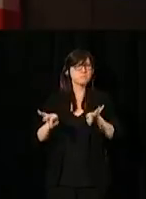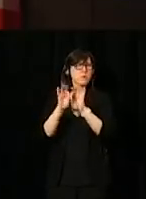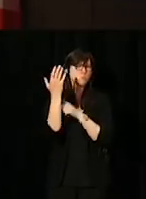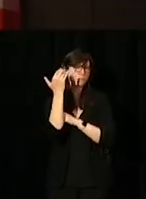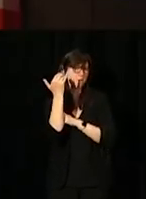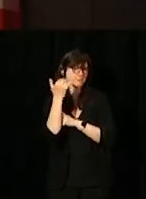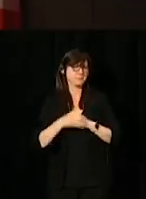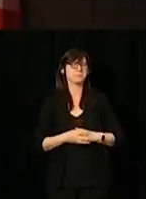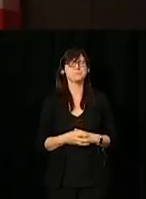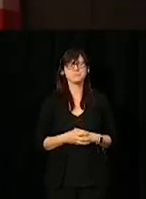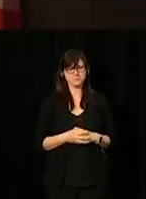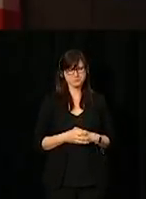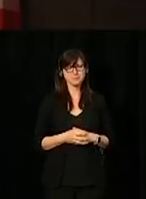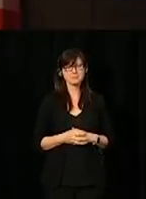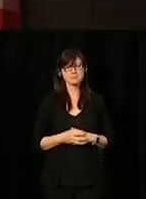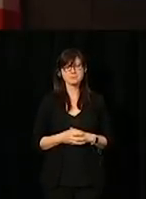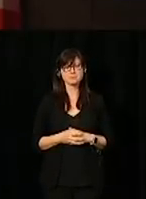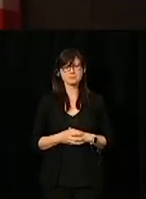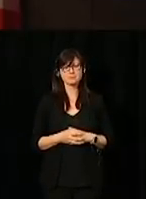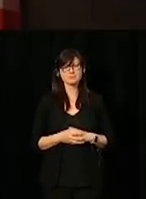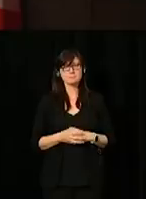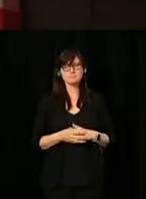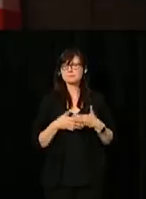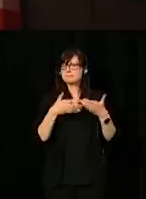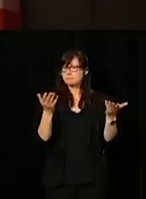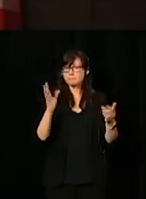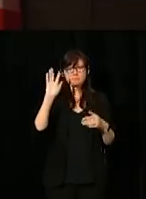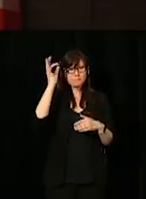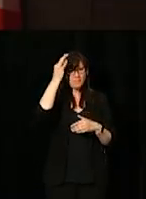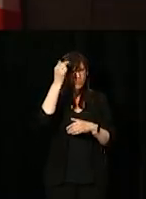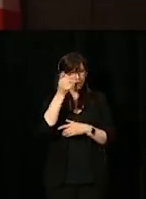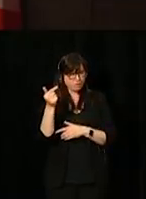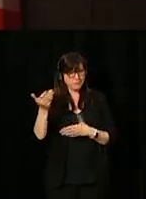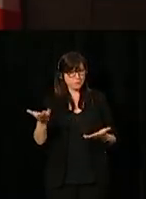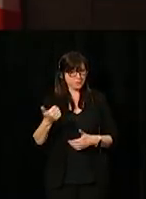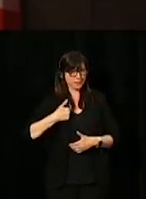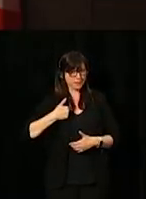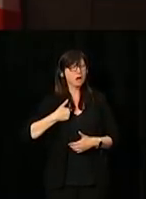[Speaking in French] [Translator:] In the Canadian government, we understand that diversity,